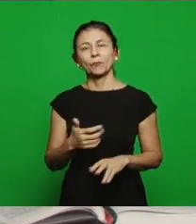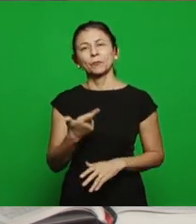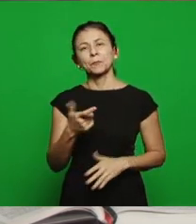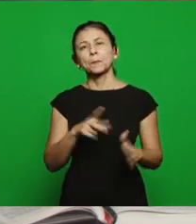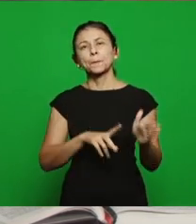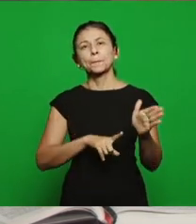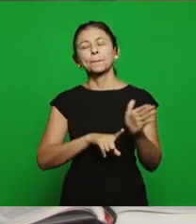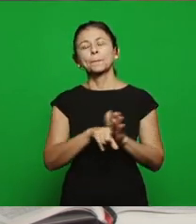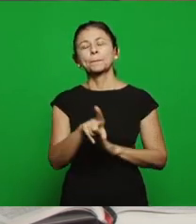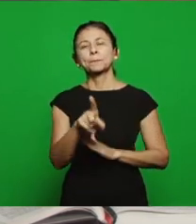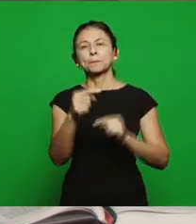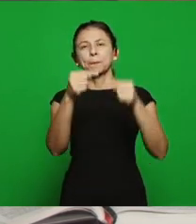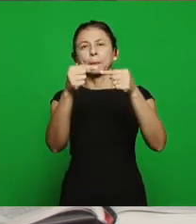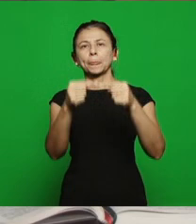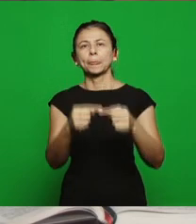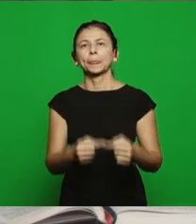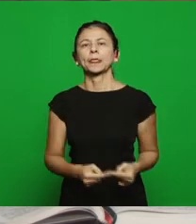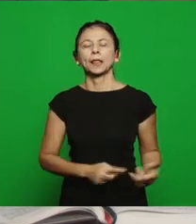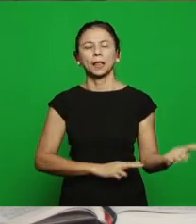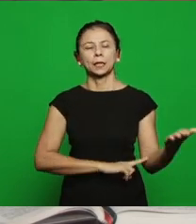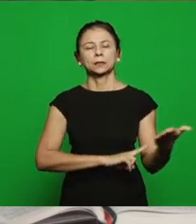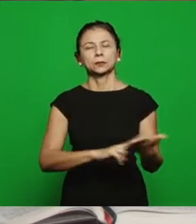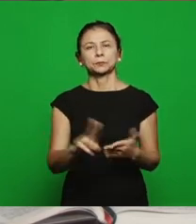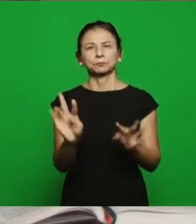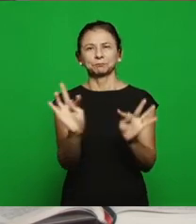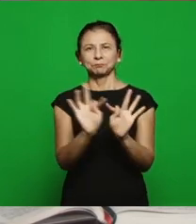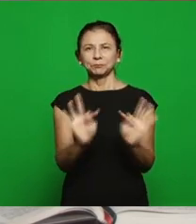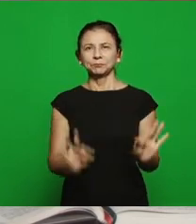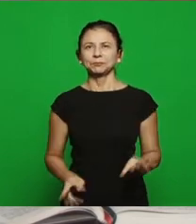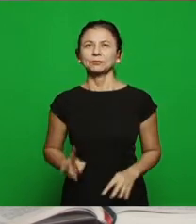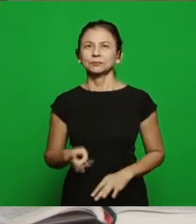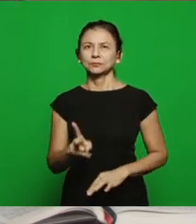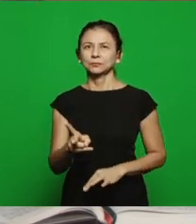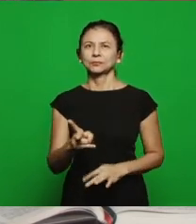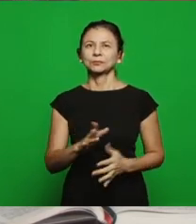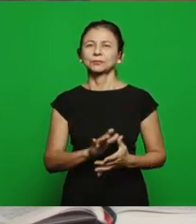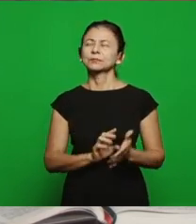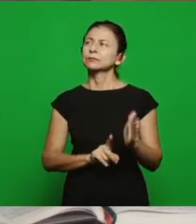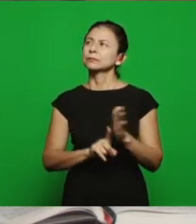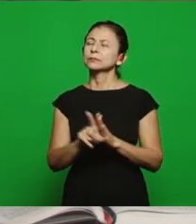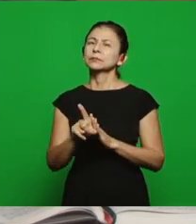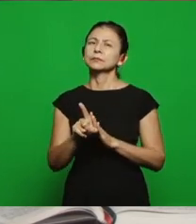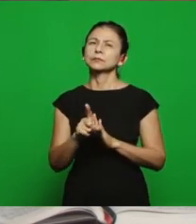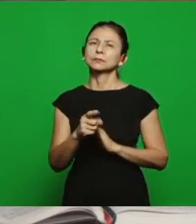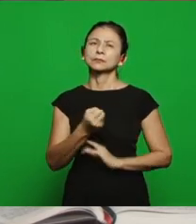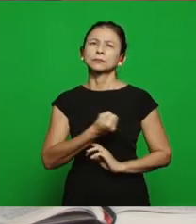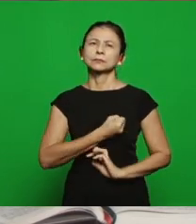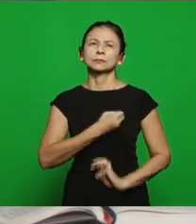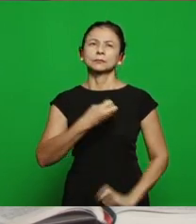also related to the letter to Thyatira, it’s here as question number 3, because is the rest